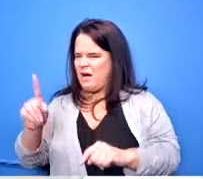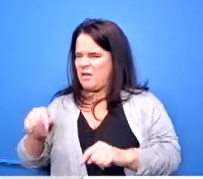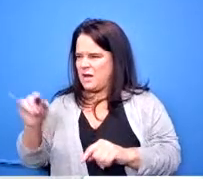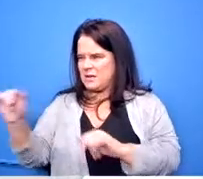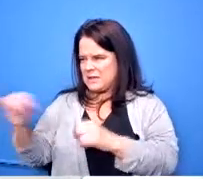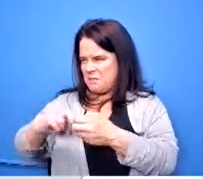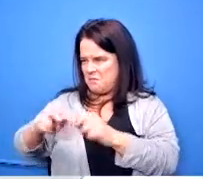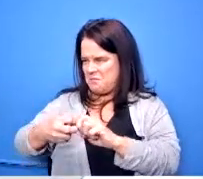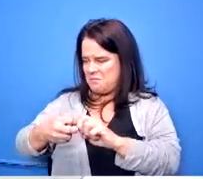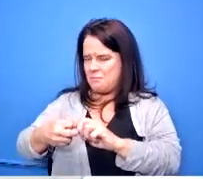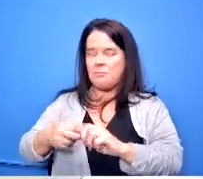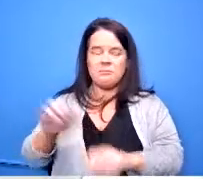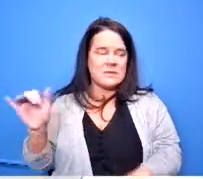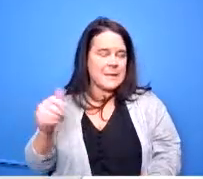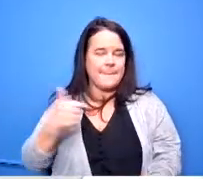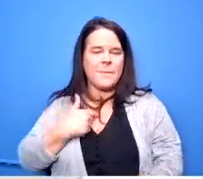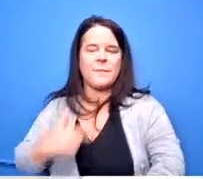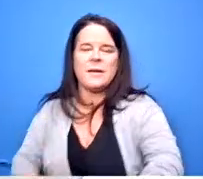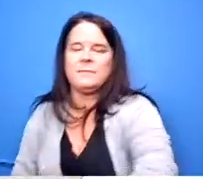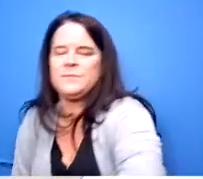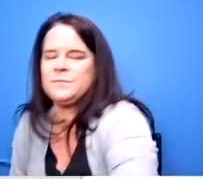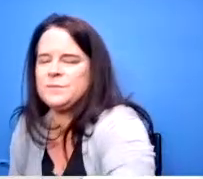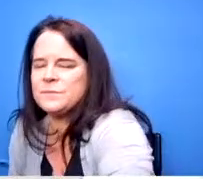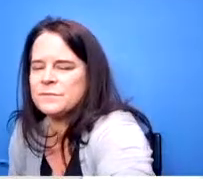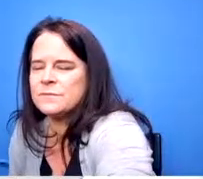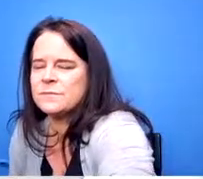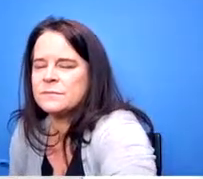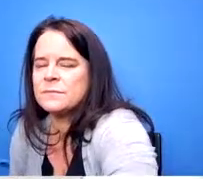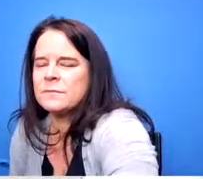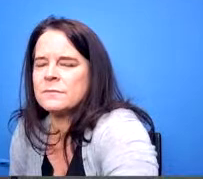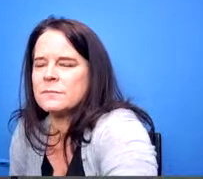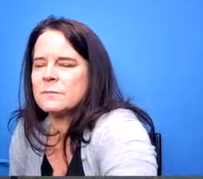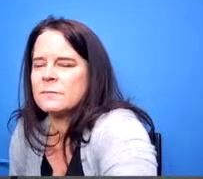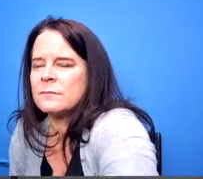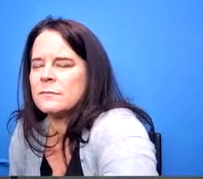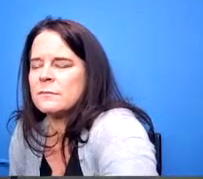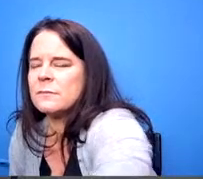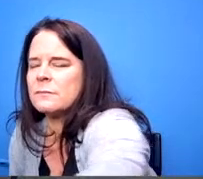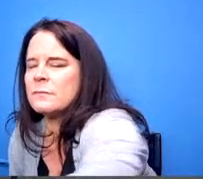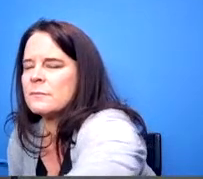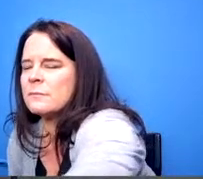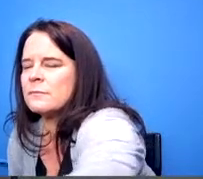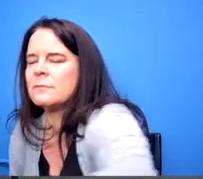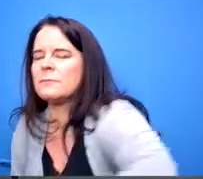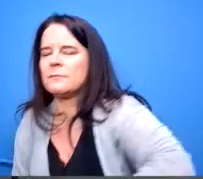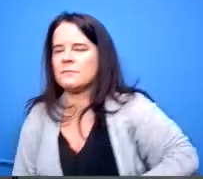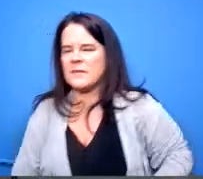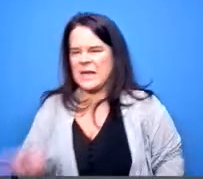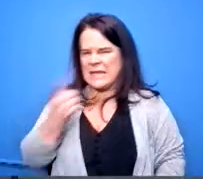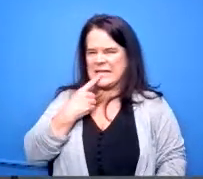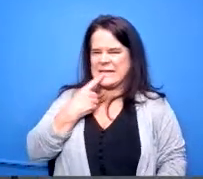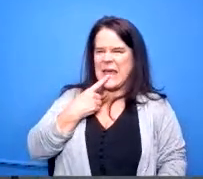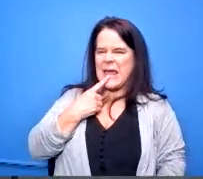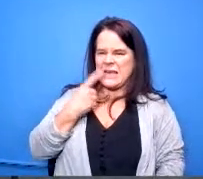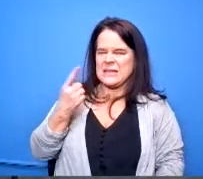not here for f it's not clicking it shows in content but it's not clicking to open up the link